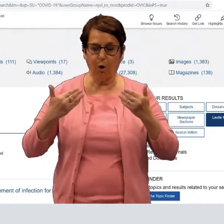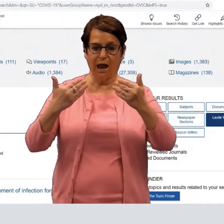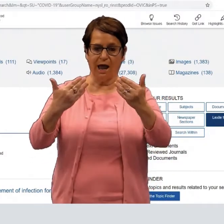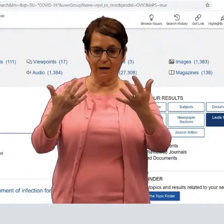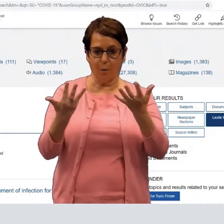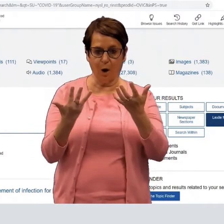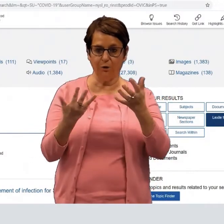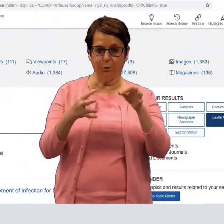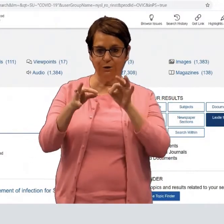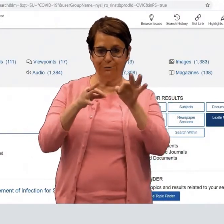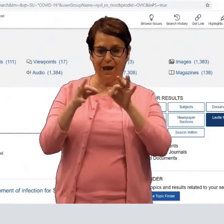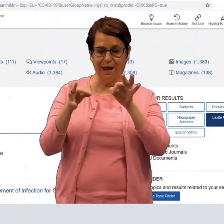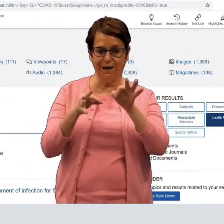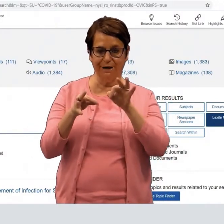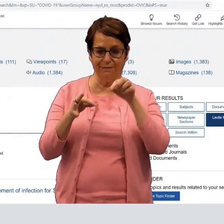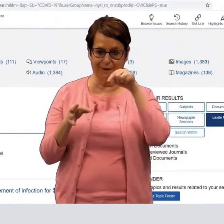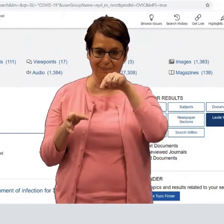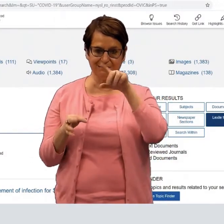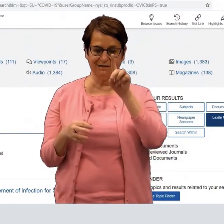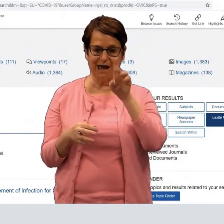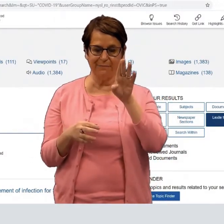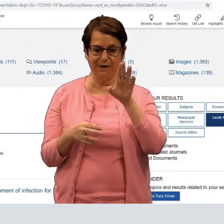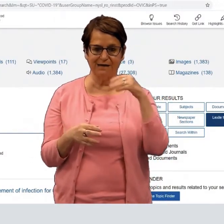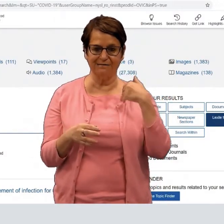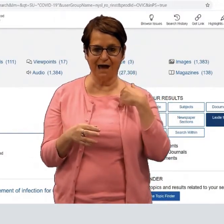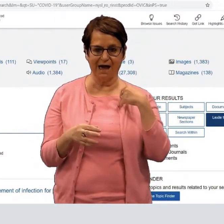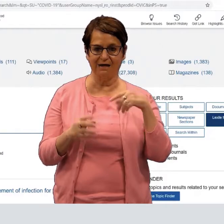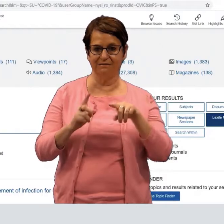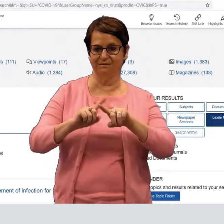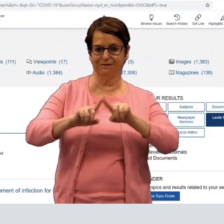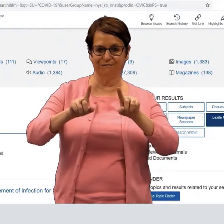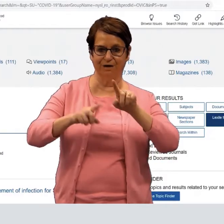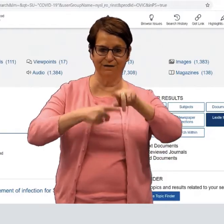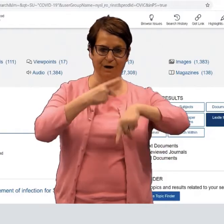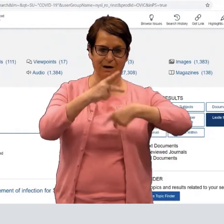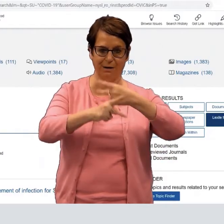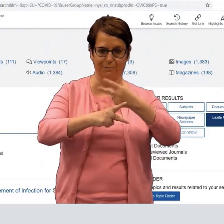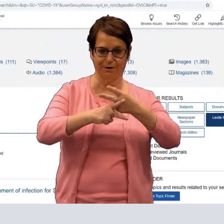Before we go ahead, I want to explain that this database has